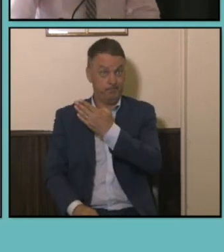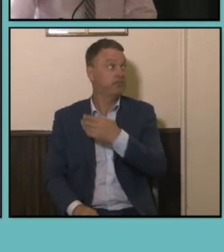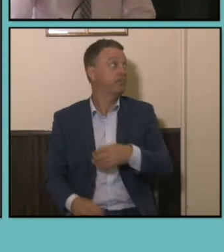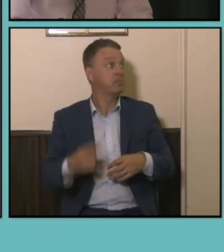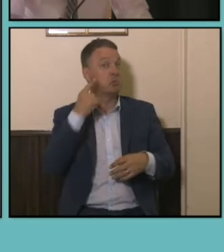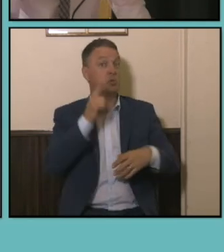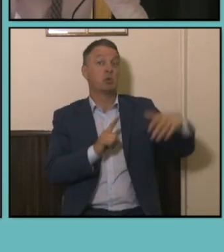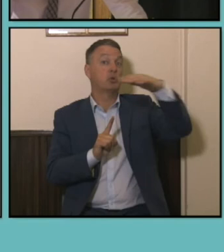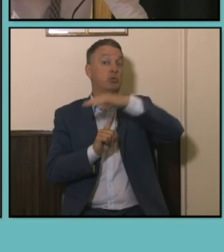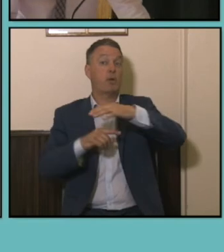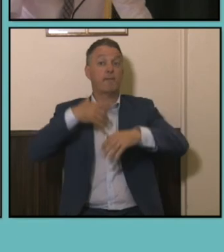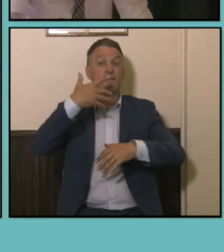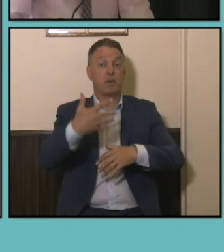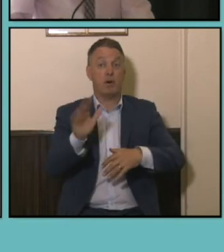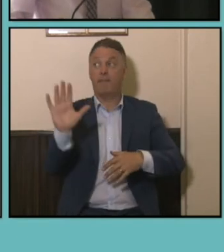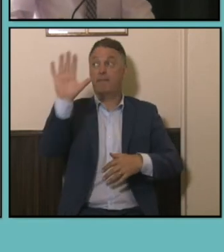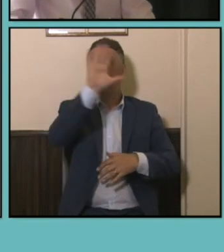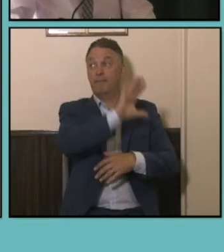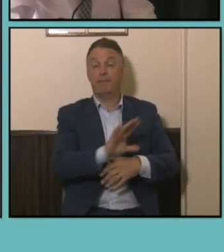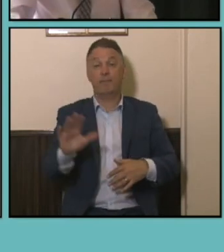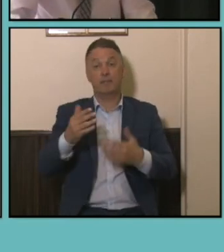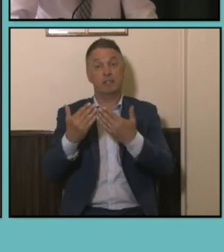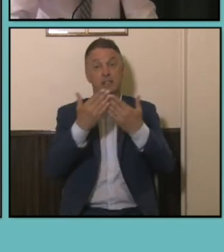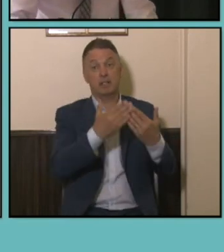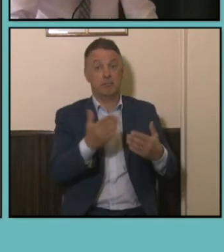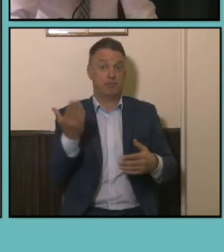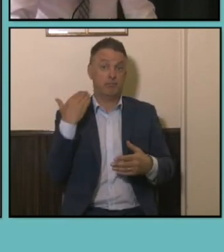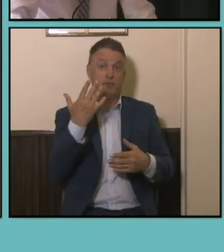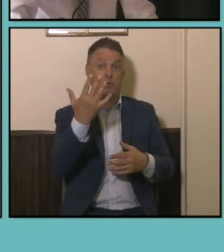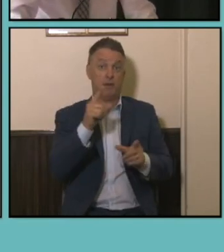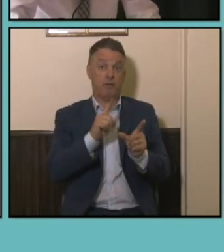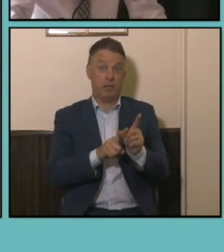study for recent arrivals over the last 20 years. What jumped out at me was